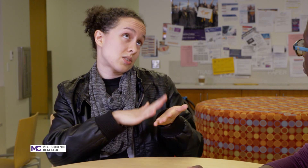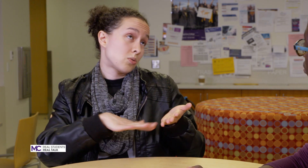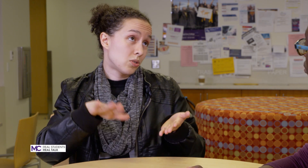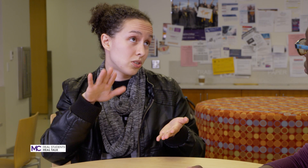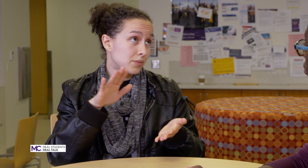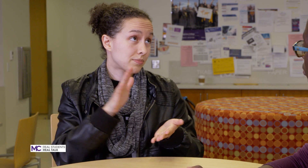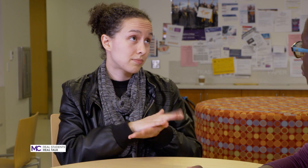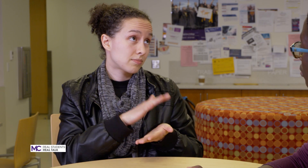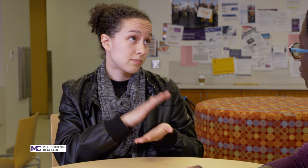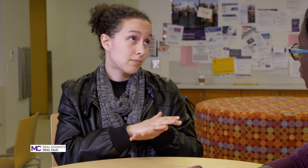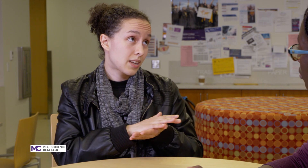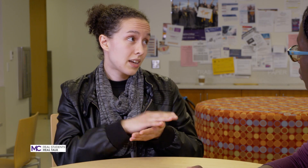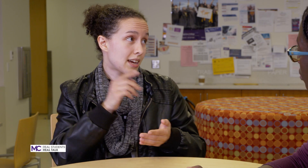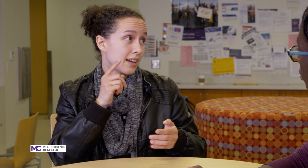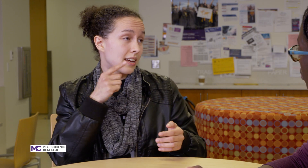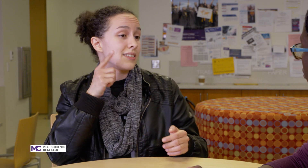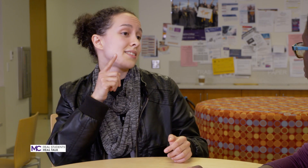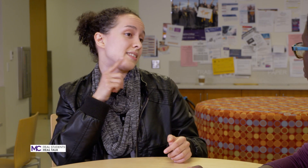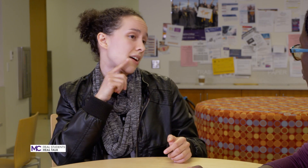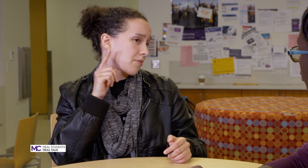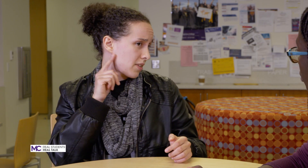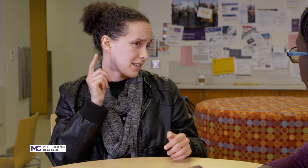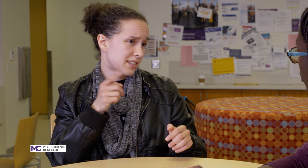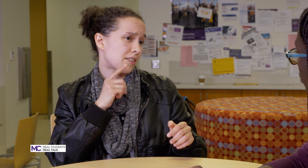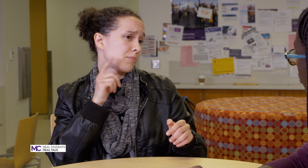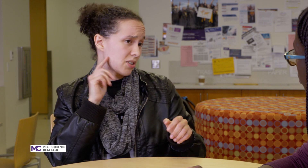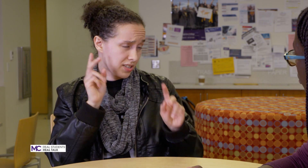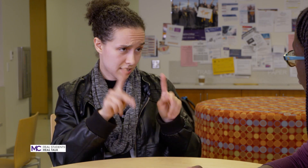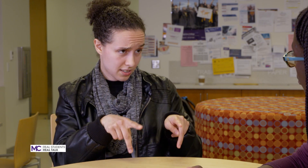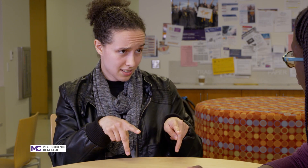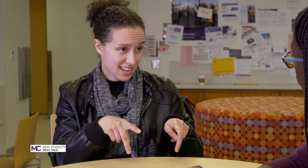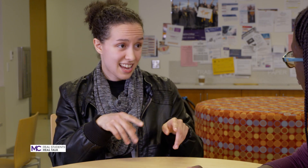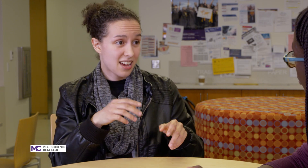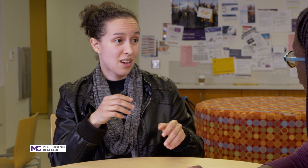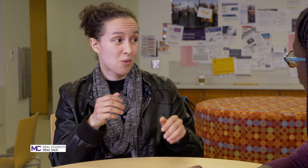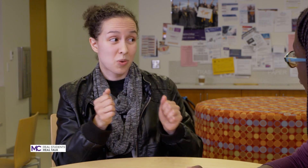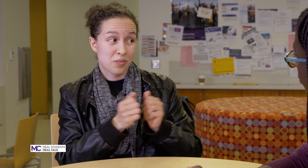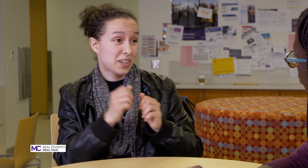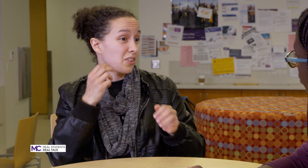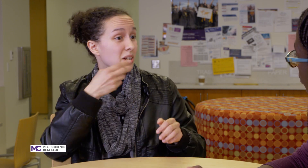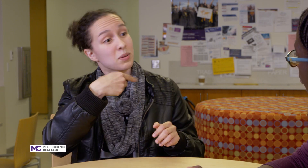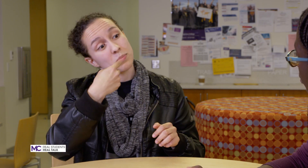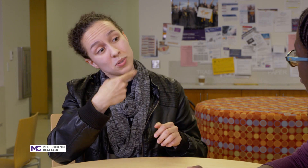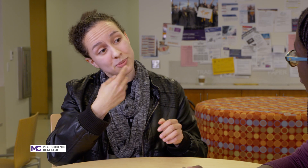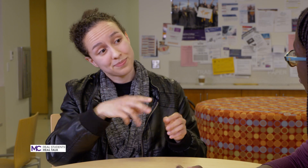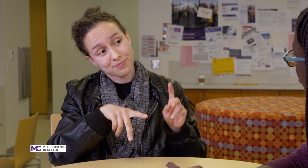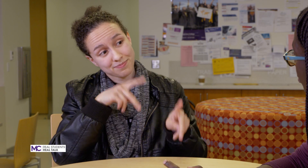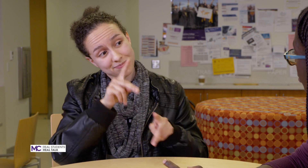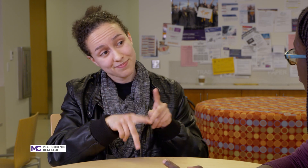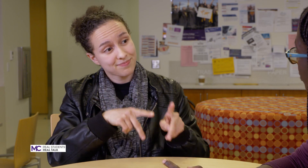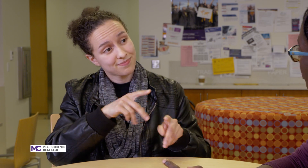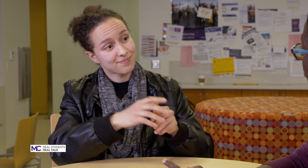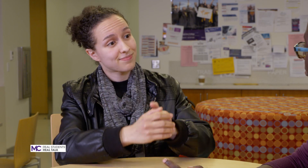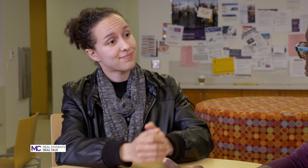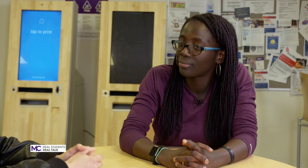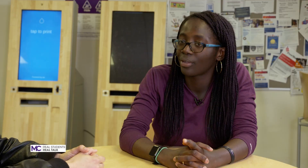school and stuff as a deaf person with hearing people